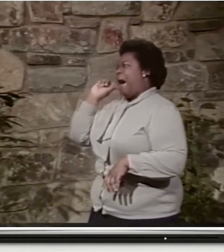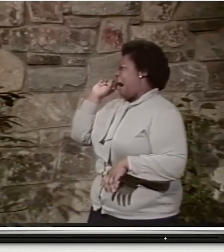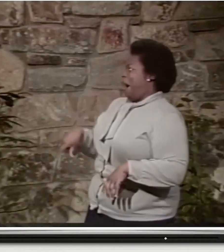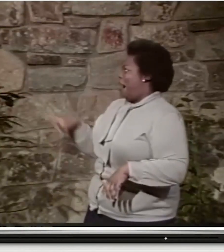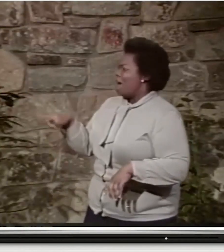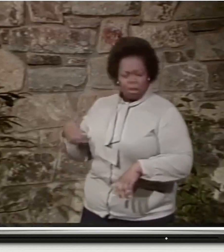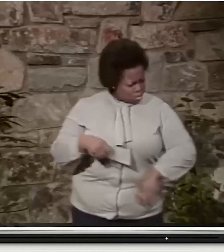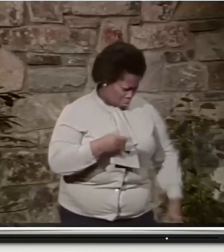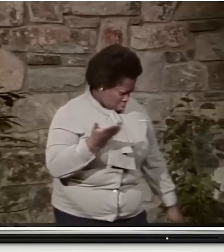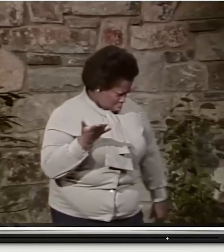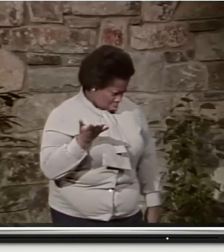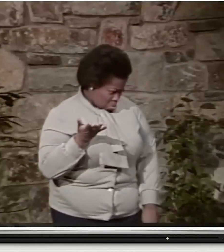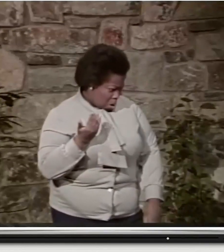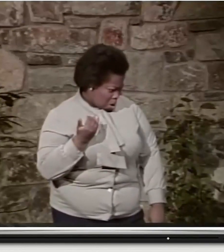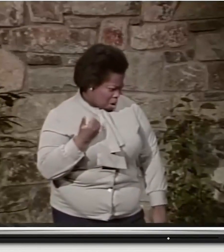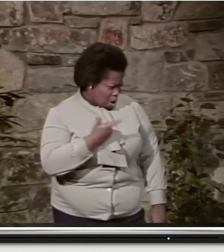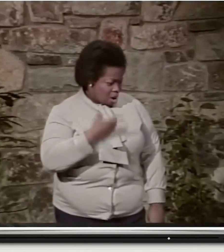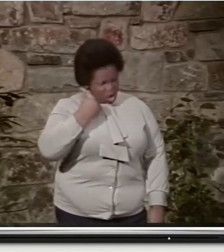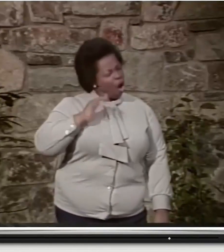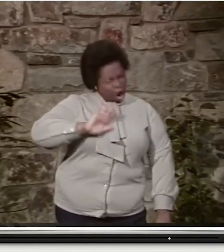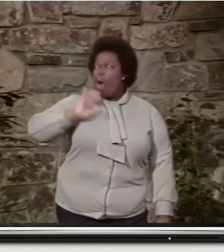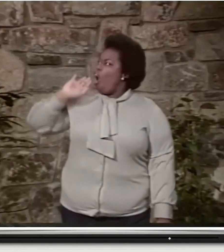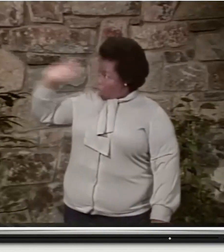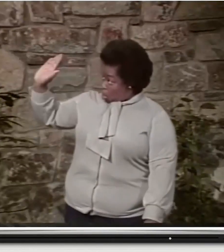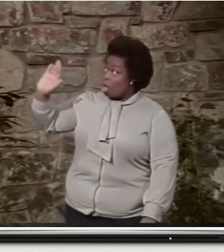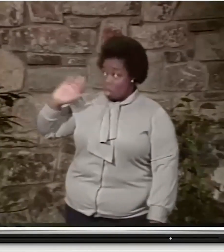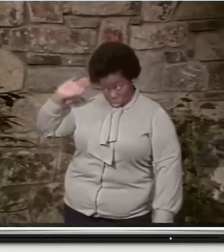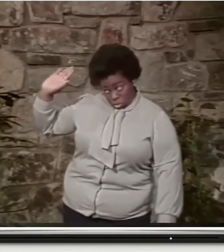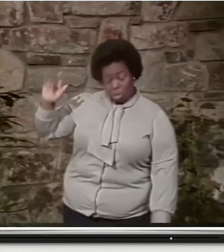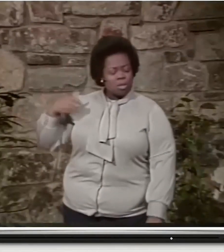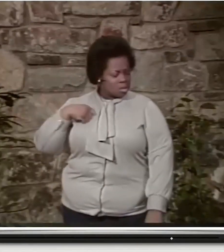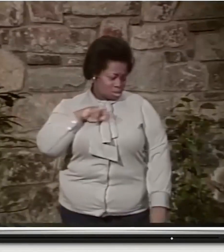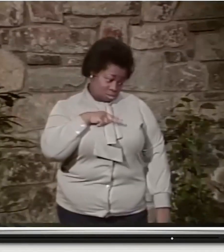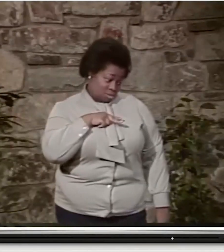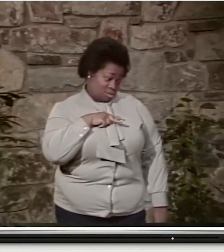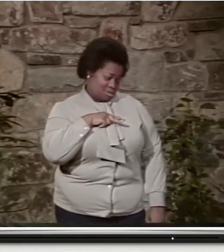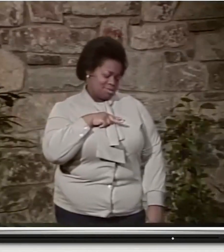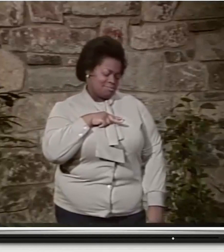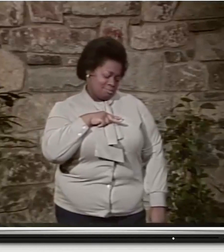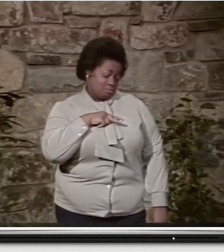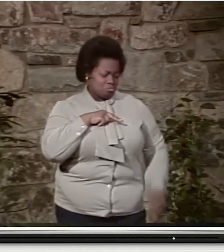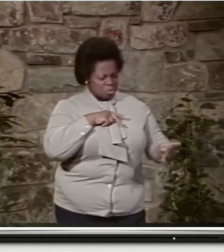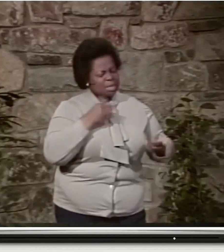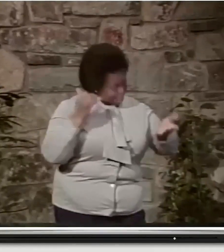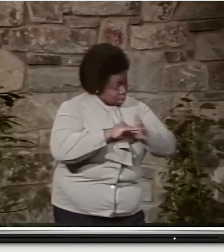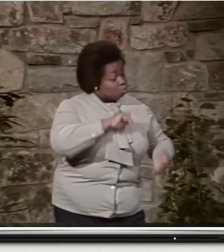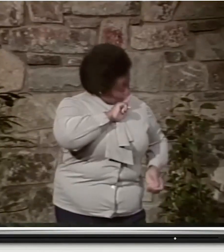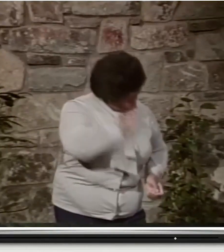No, you don't have to do that, Mom. Well, why not? Because it's hers. It's hers. Hmm.